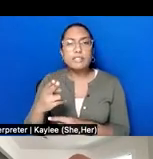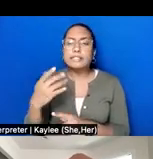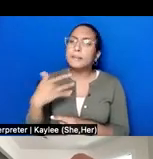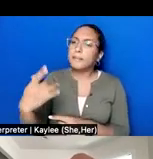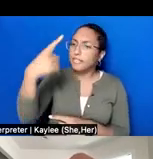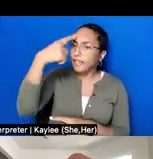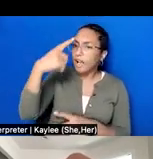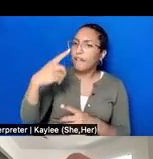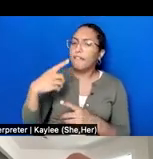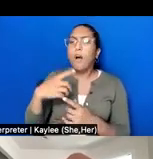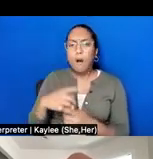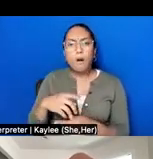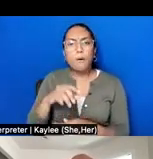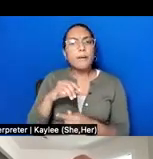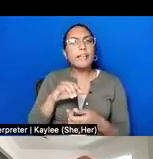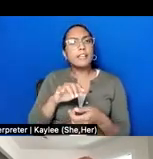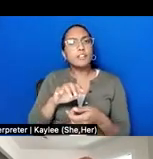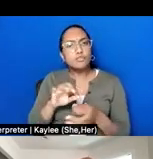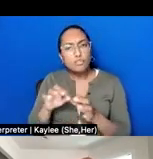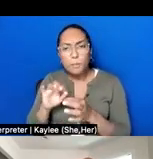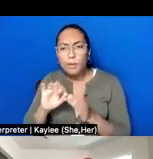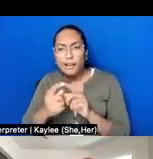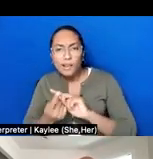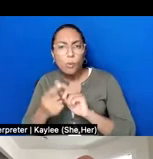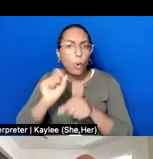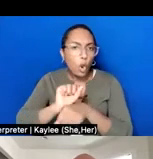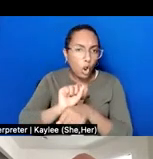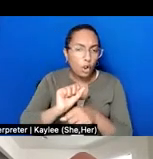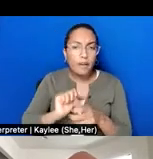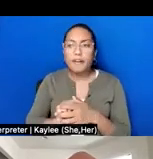and public history institutions think of saying- you know, think of doing an oral history project